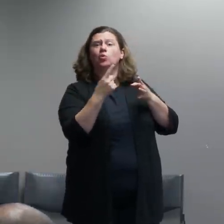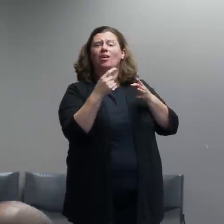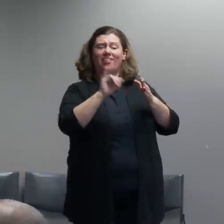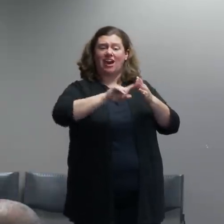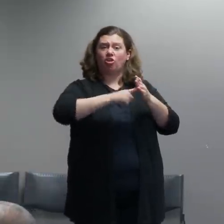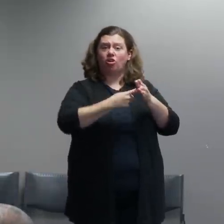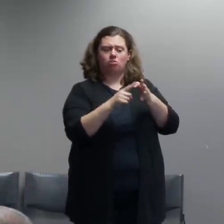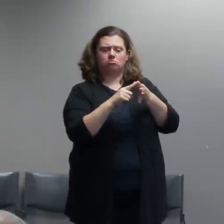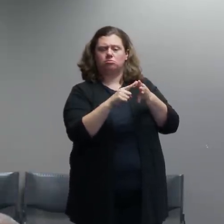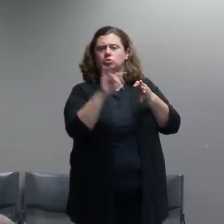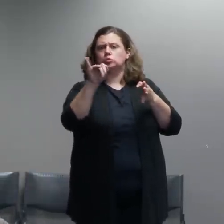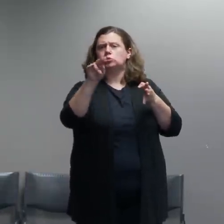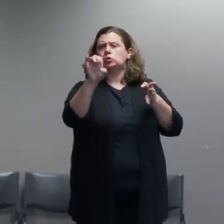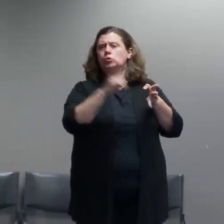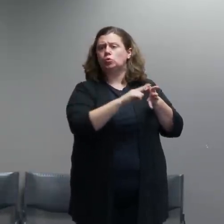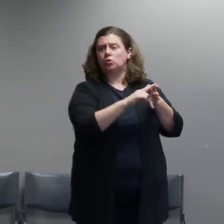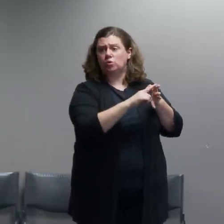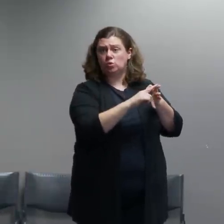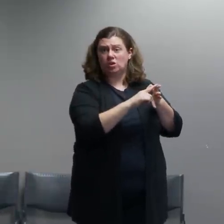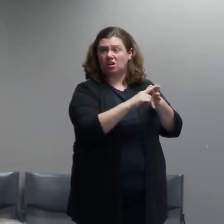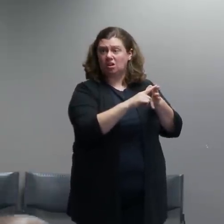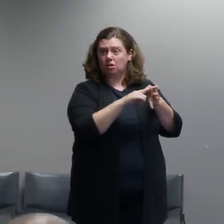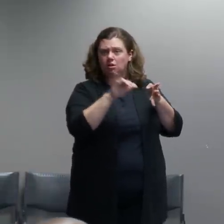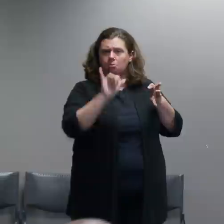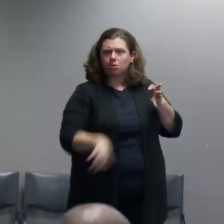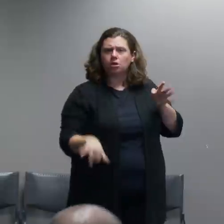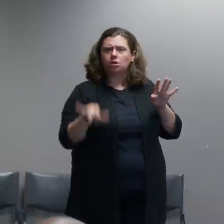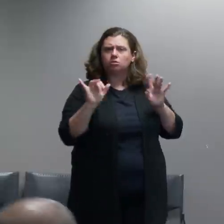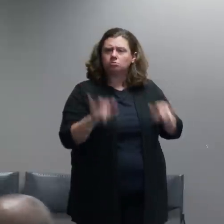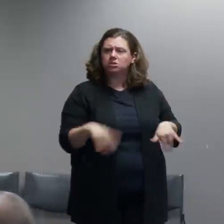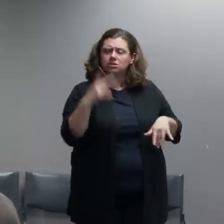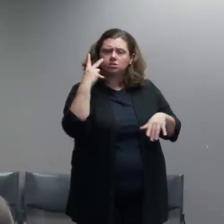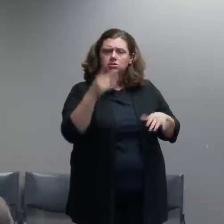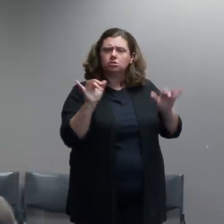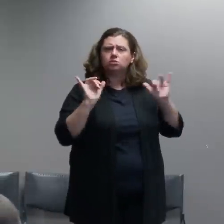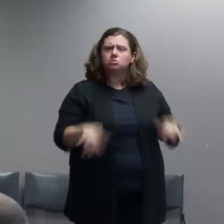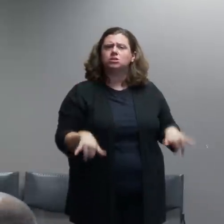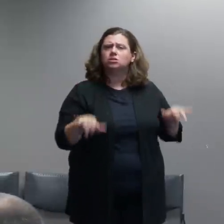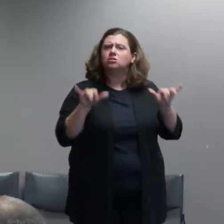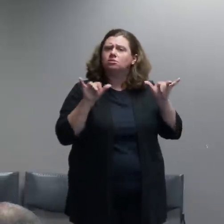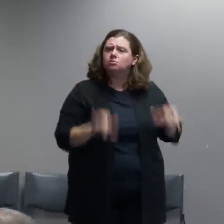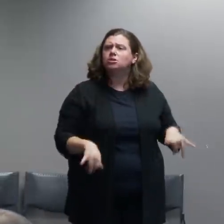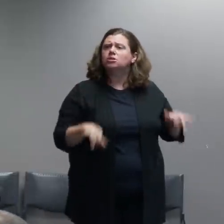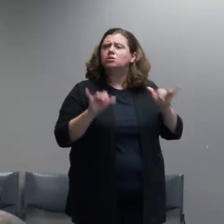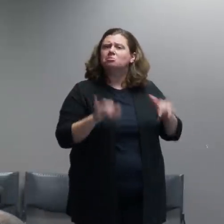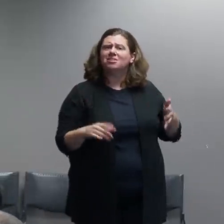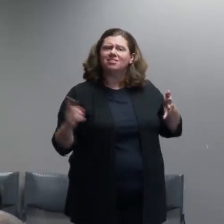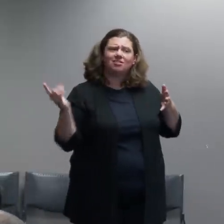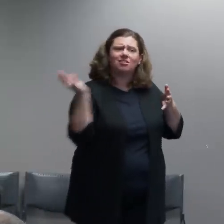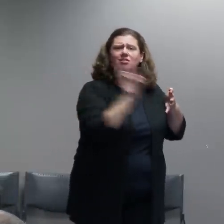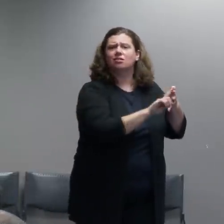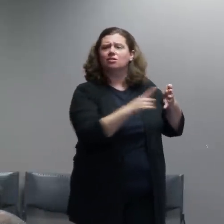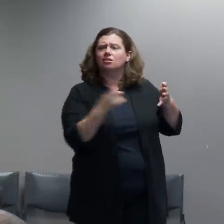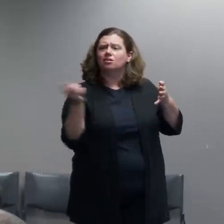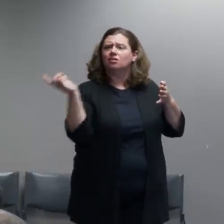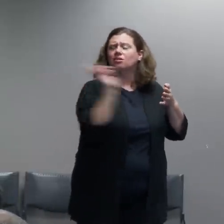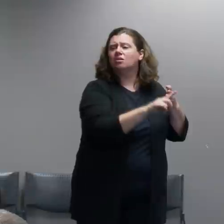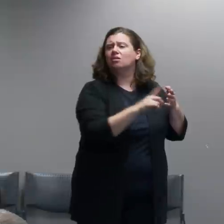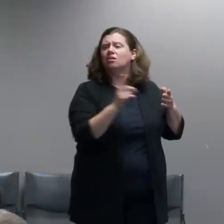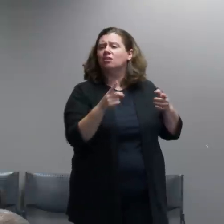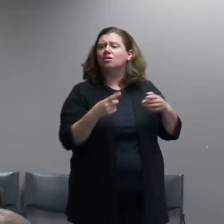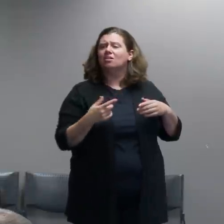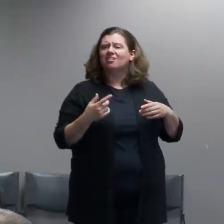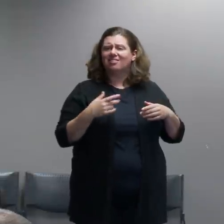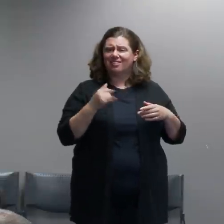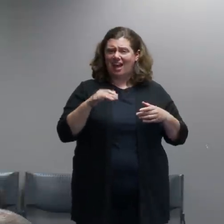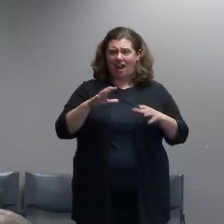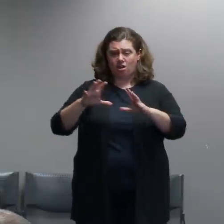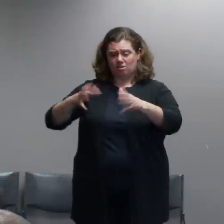daily was kind of the formation of two different things.